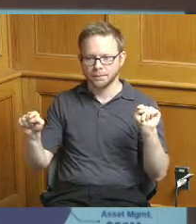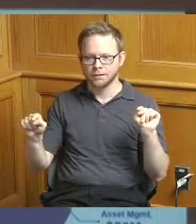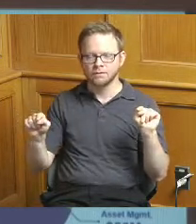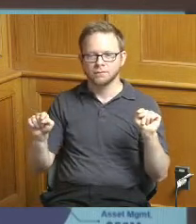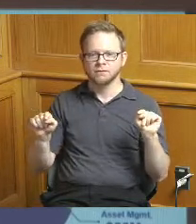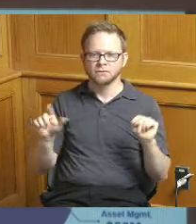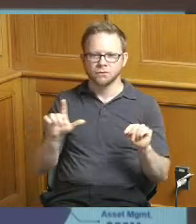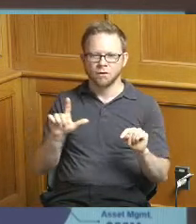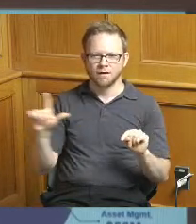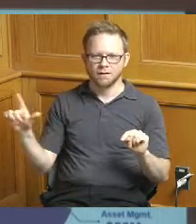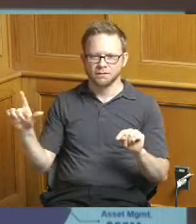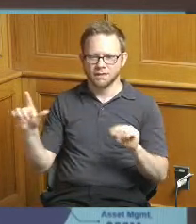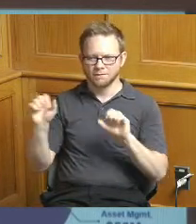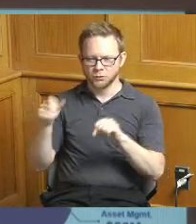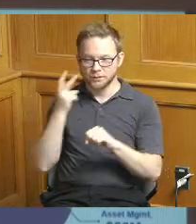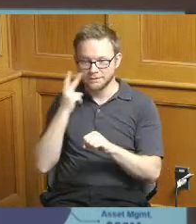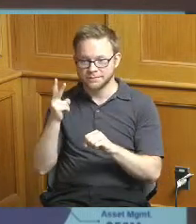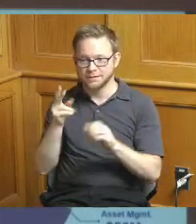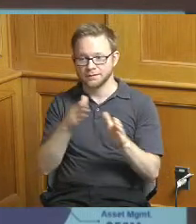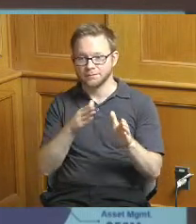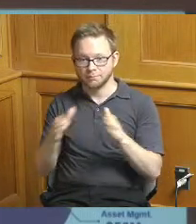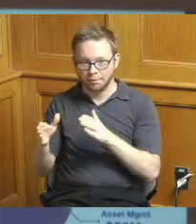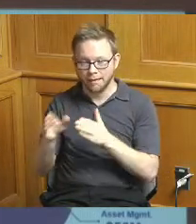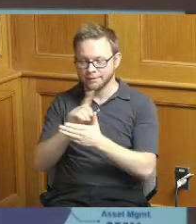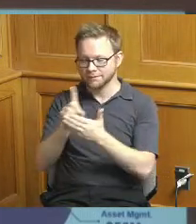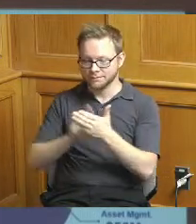in the planning and design we've got 36 projects and you can see they're